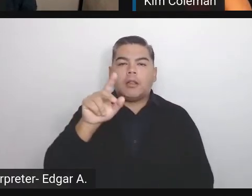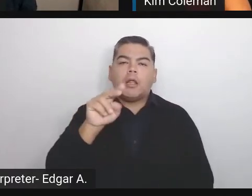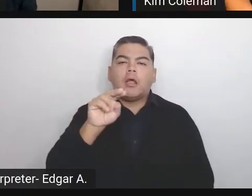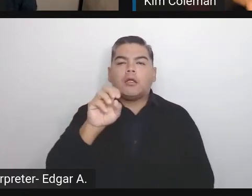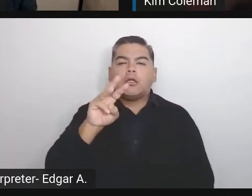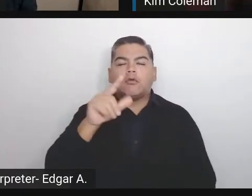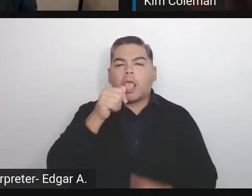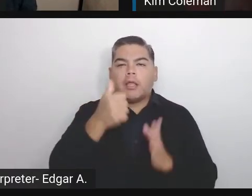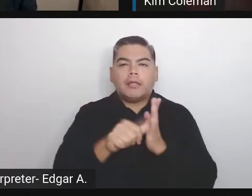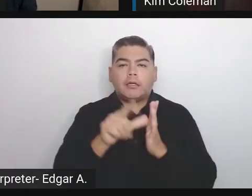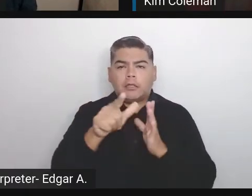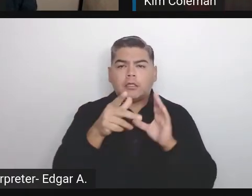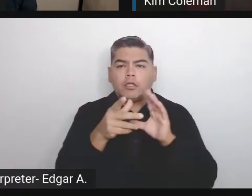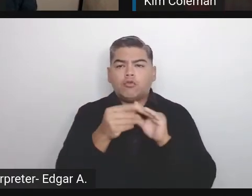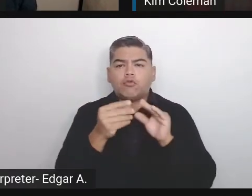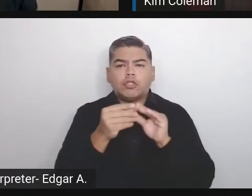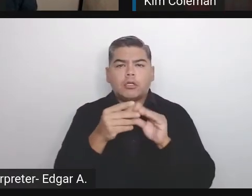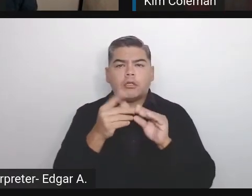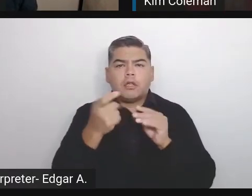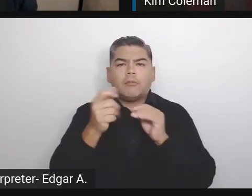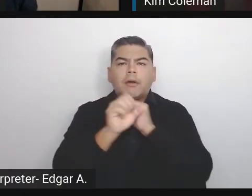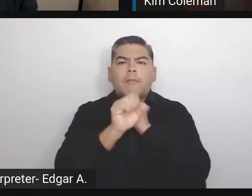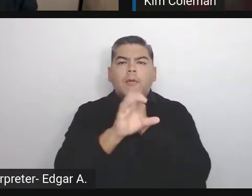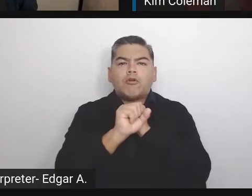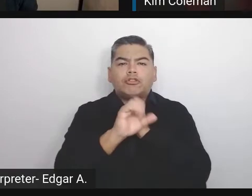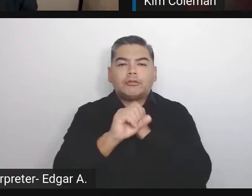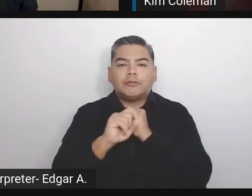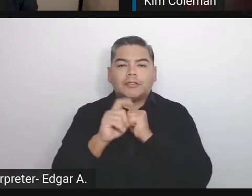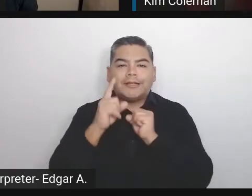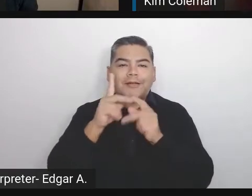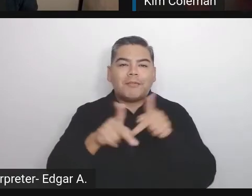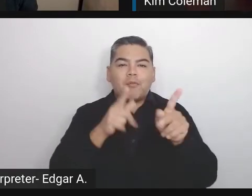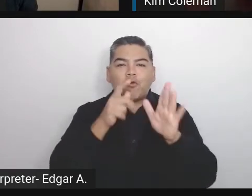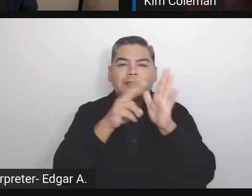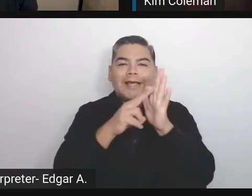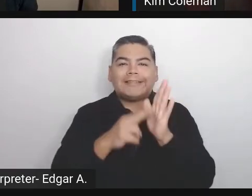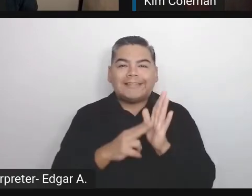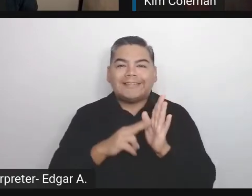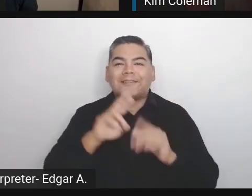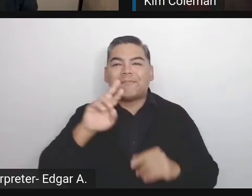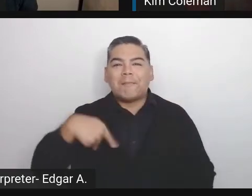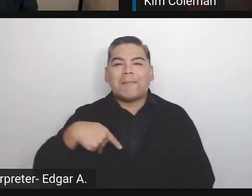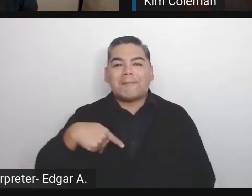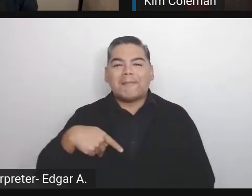You can just share a little, be a little promotional and get some signups. It started in a quite funny way